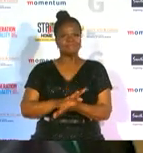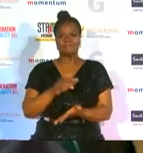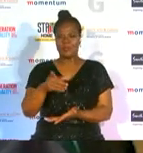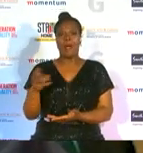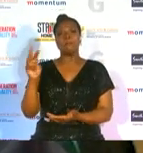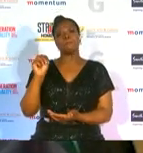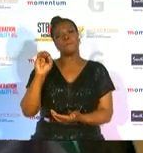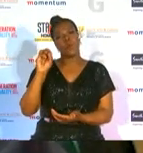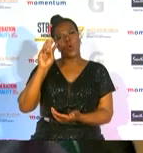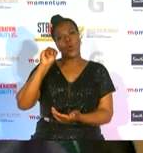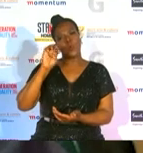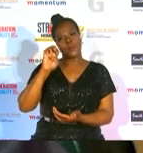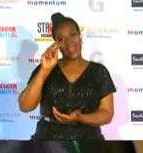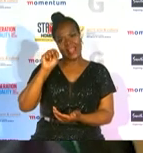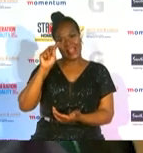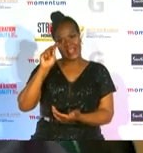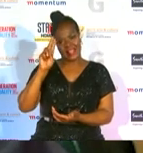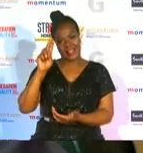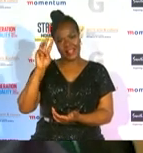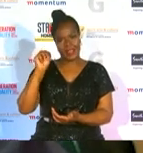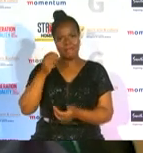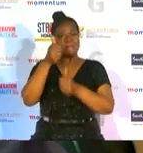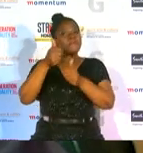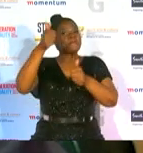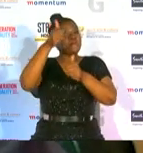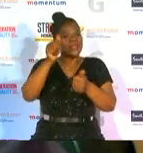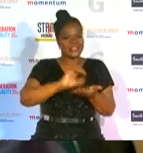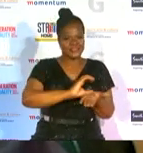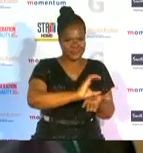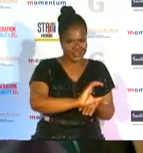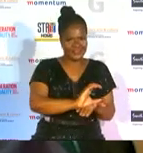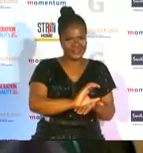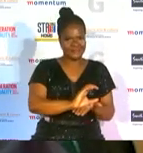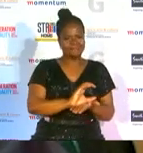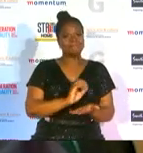who is naming sponsor who is the naming sponsor